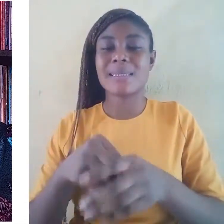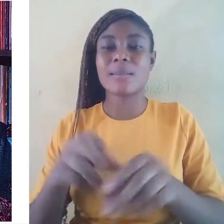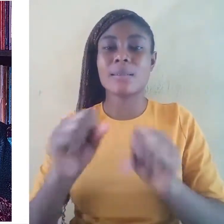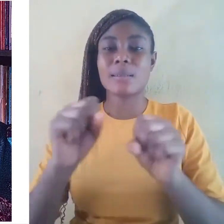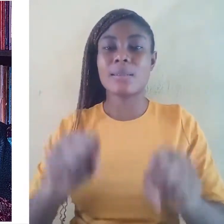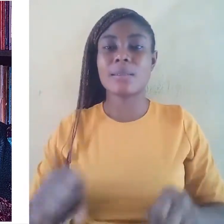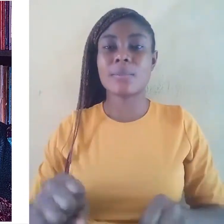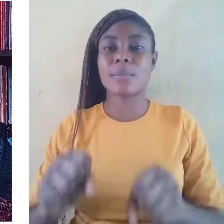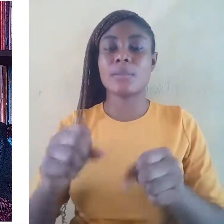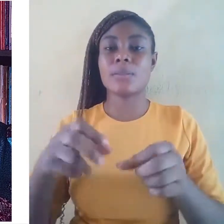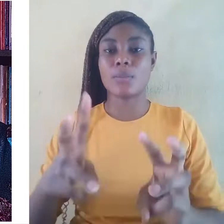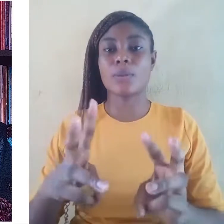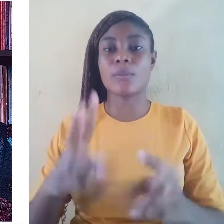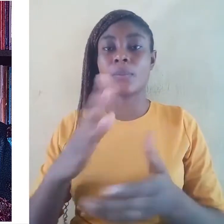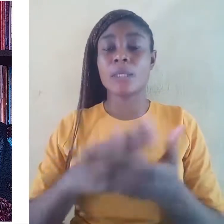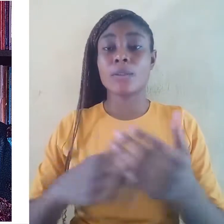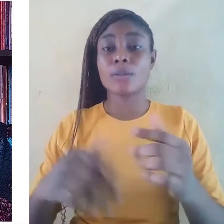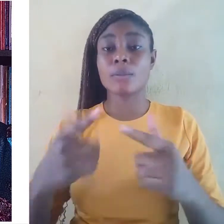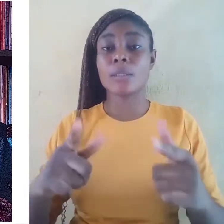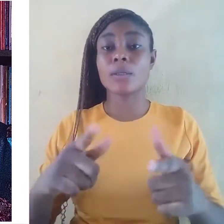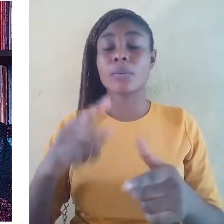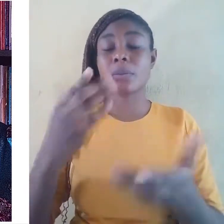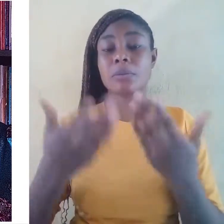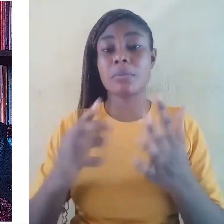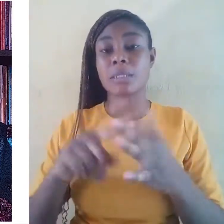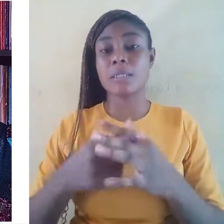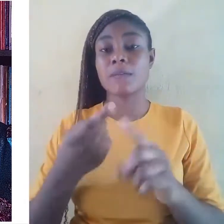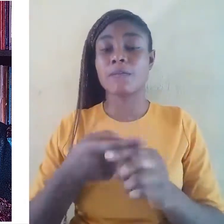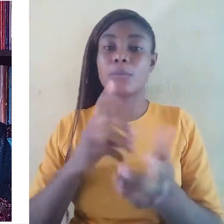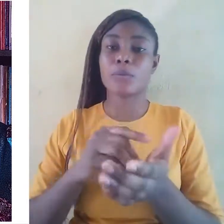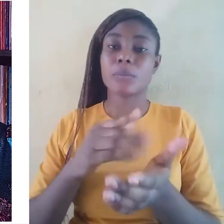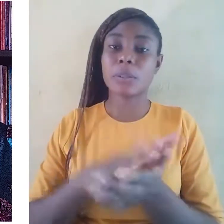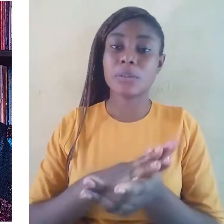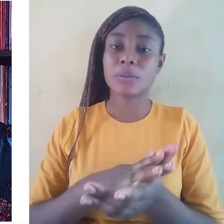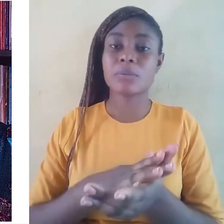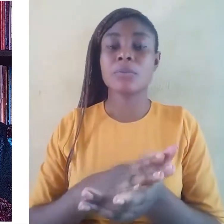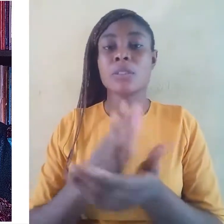Some languages may need to begin from the documentation stage, some from the orthography,